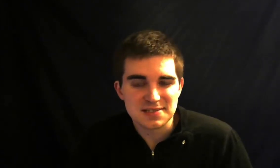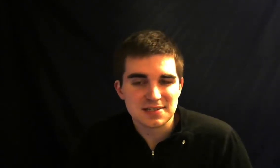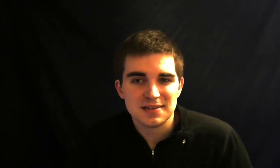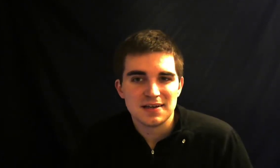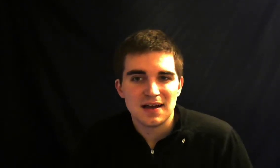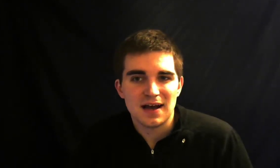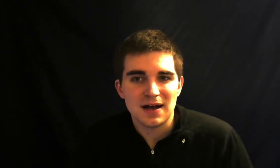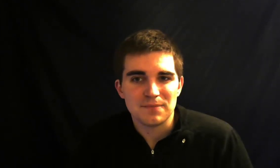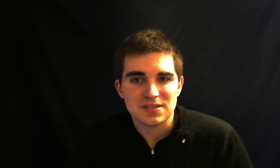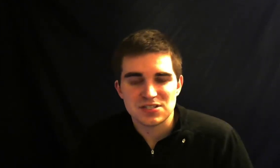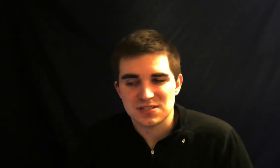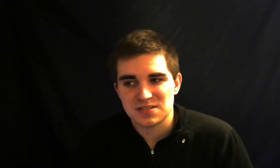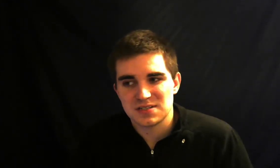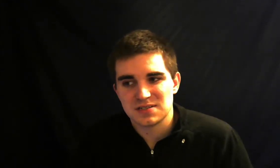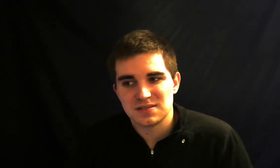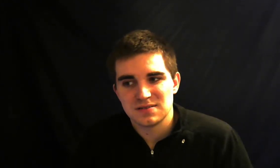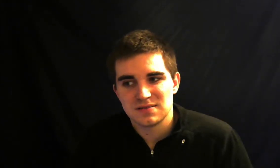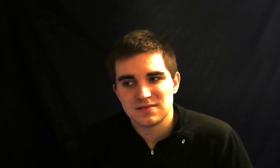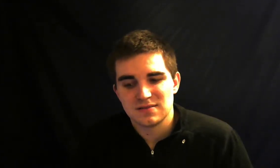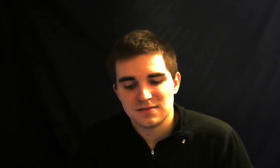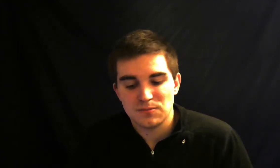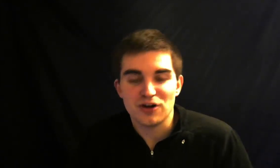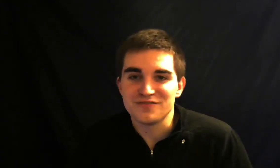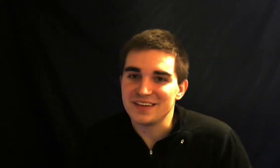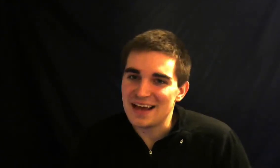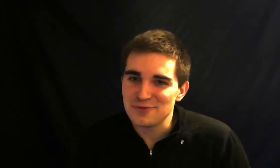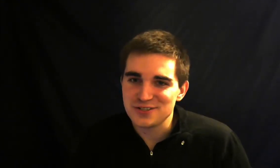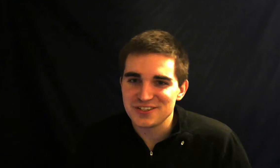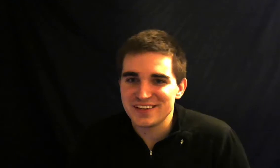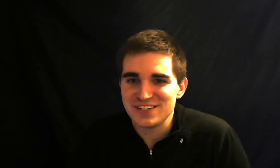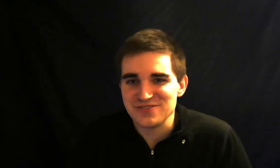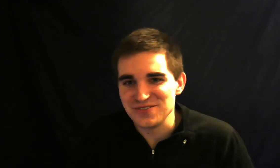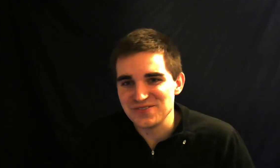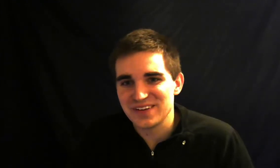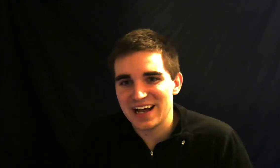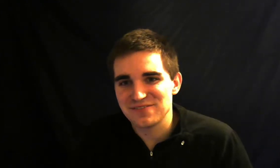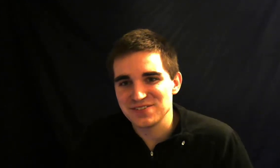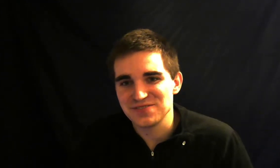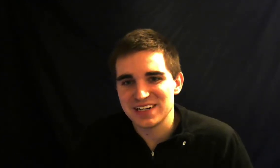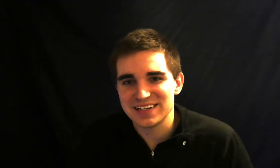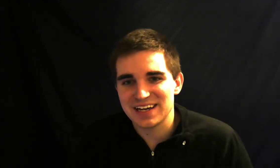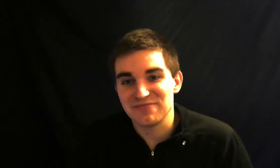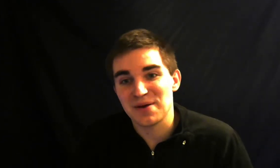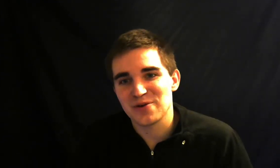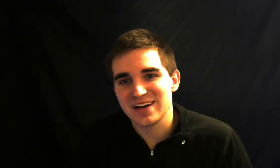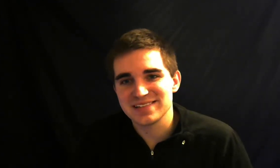that's just part of the language that you do have to kind of memorize and